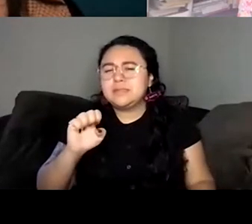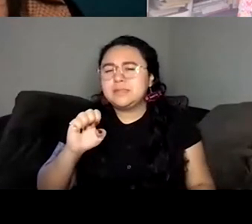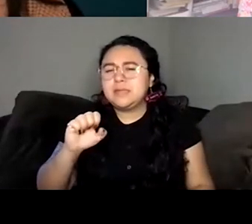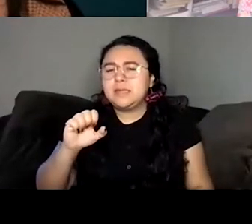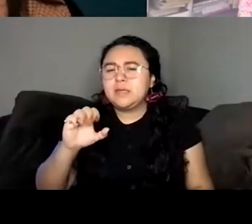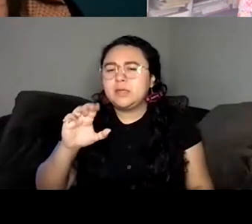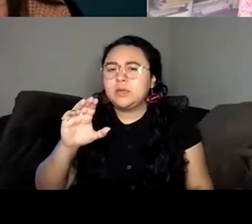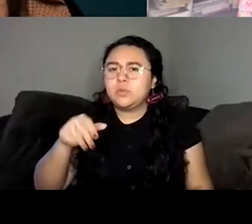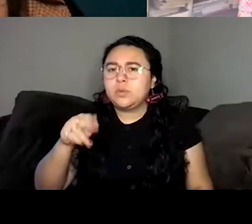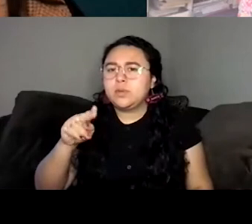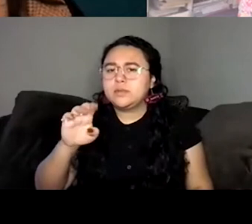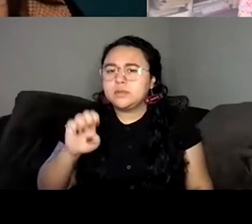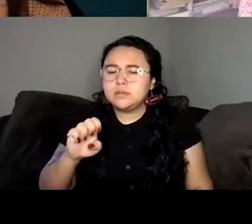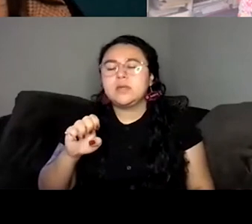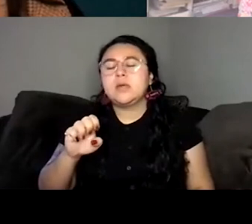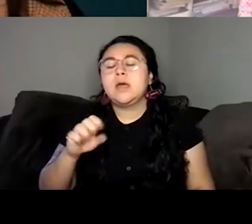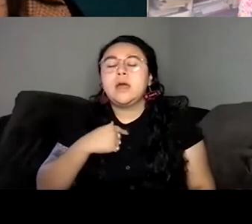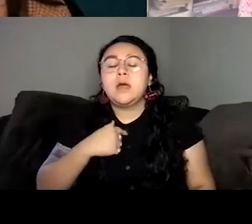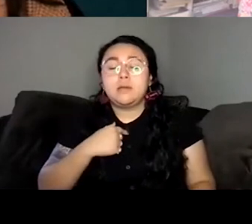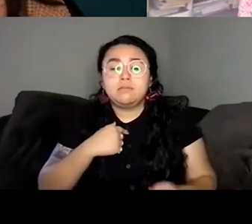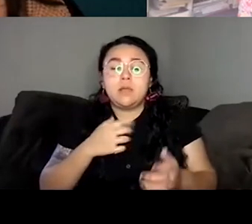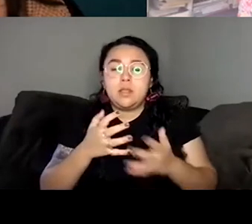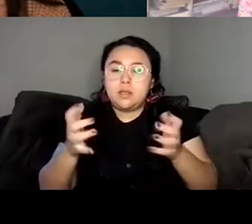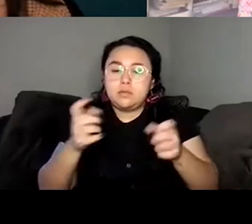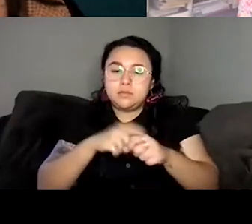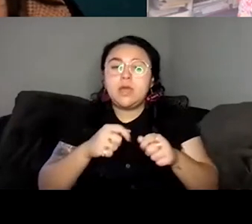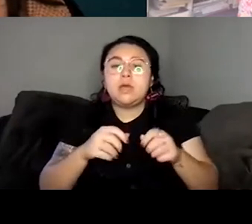the book because like I said, it started out and you know, different versions. There was